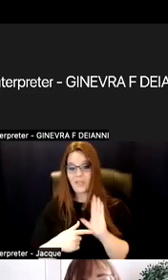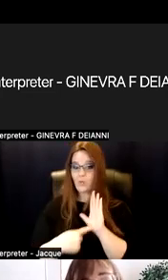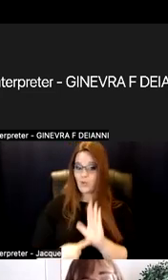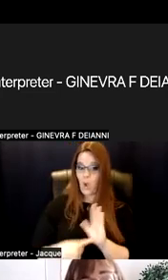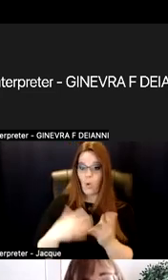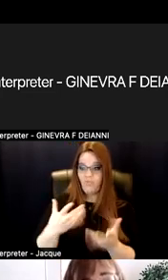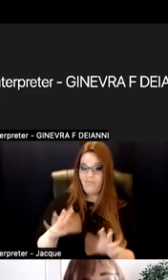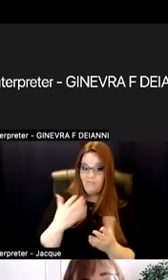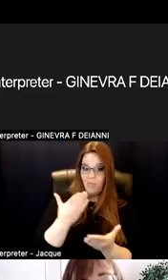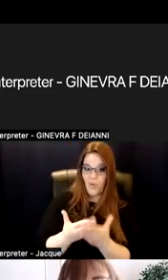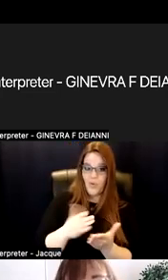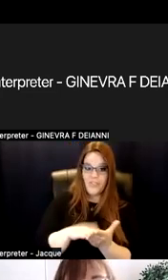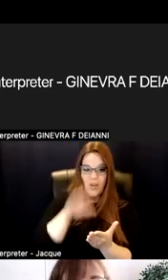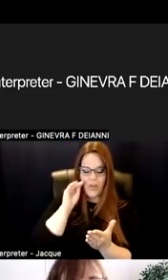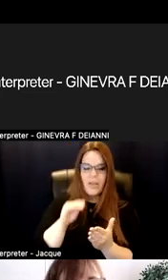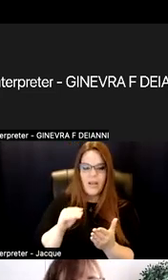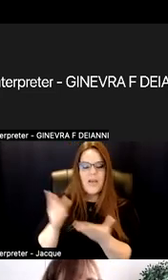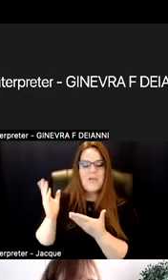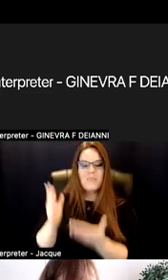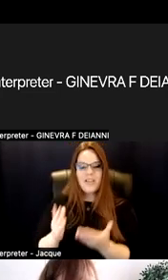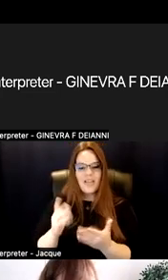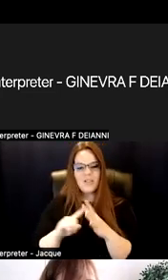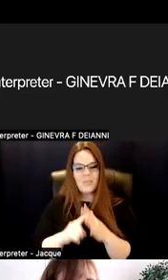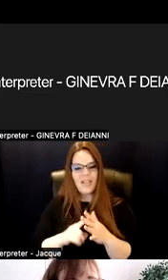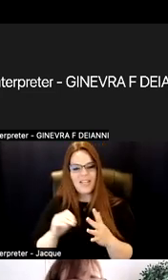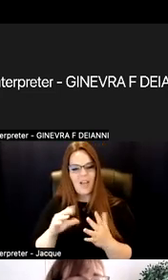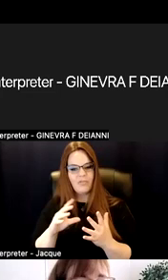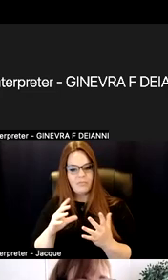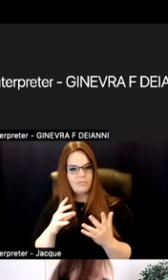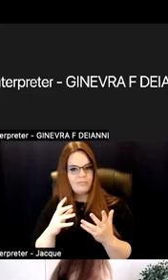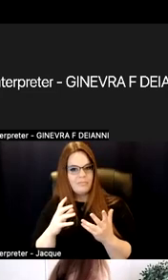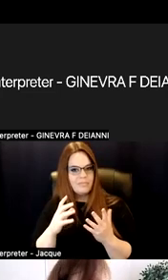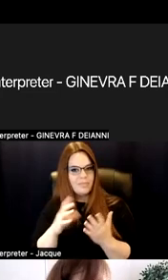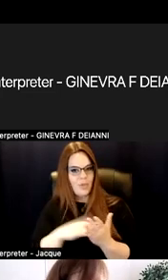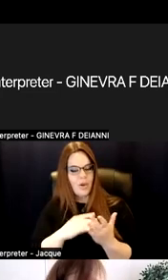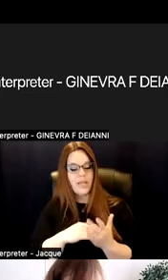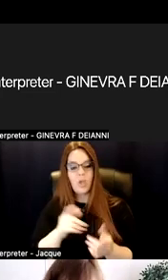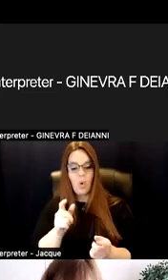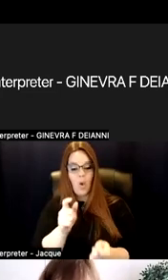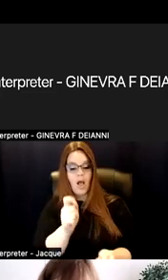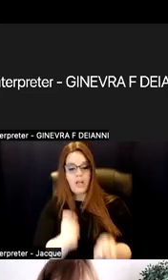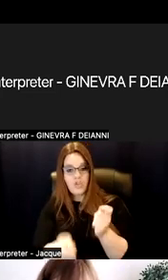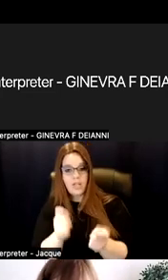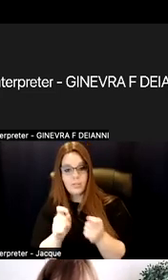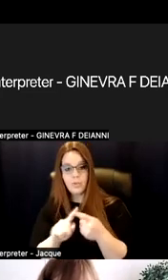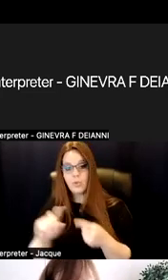of the communication with all the students in that course. So adjustments to the syllabi, adjustments to expectation